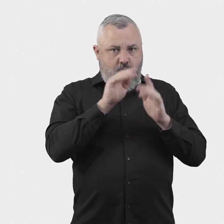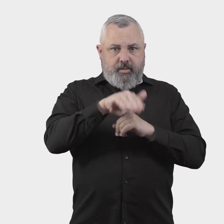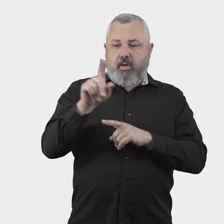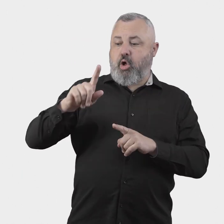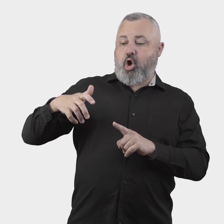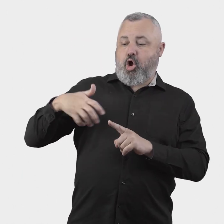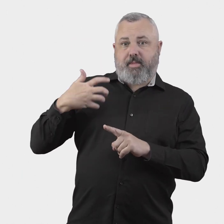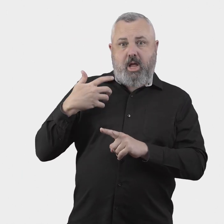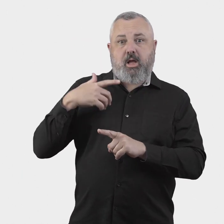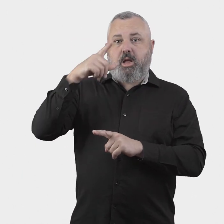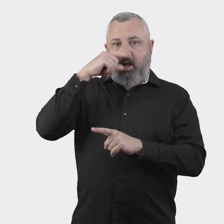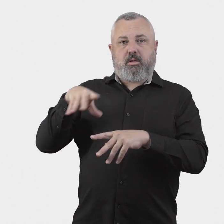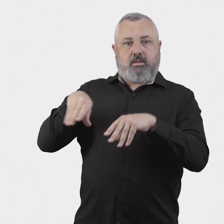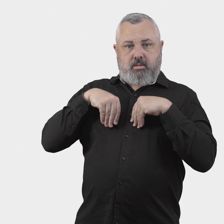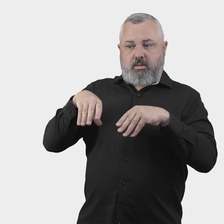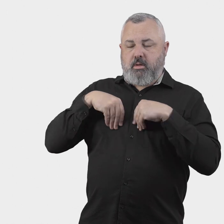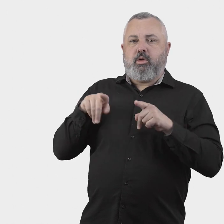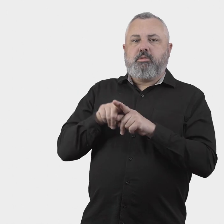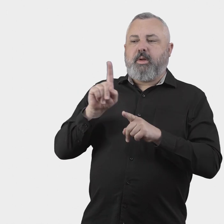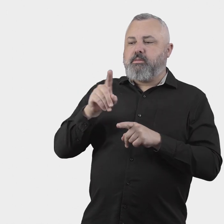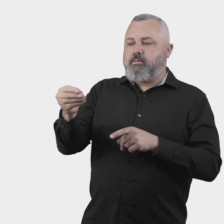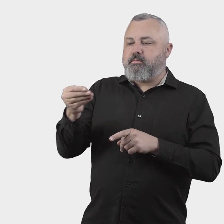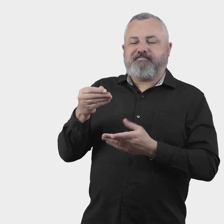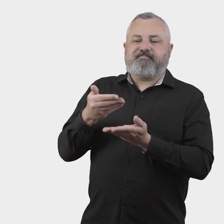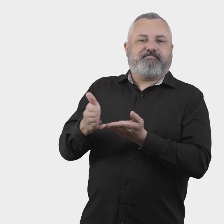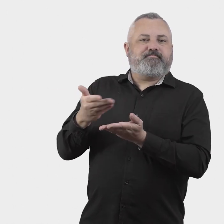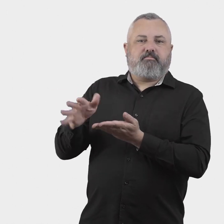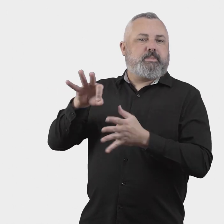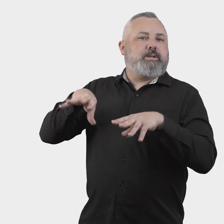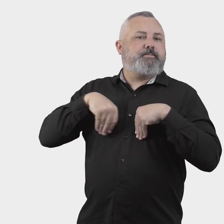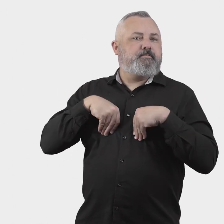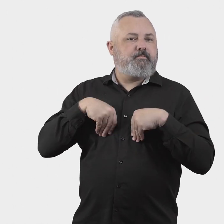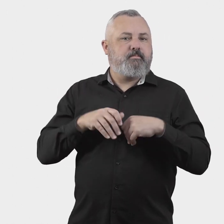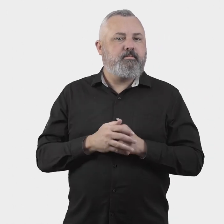largely determine who is eligible to make a complaint.